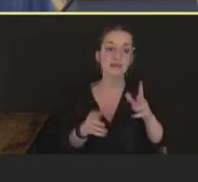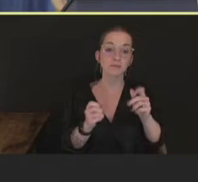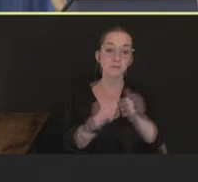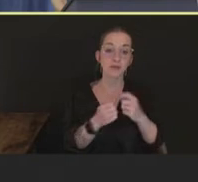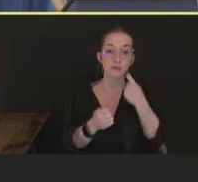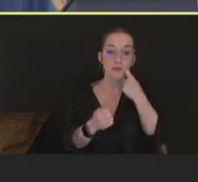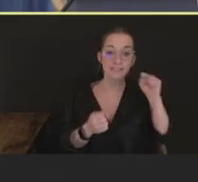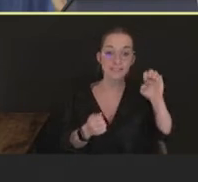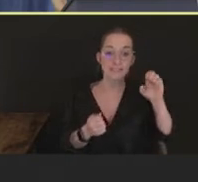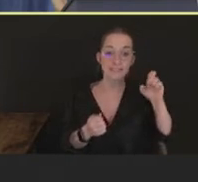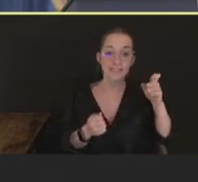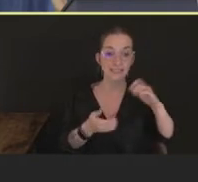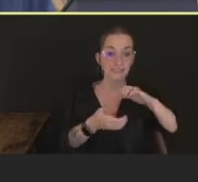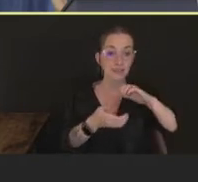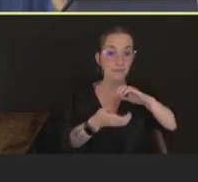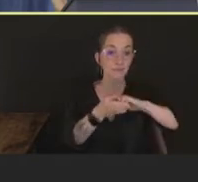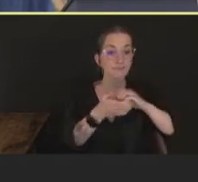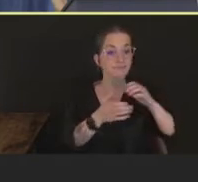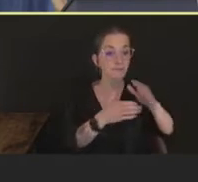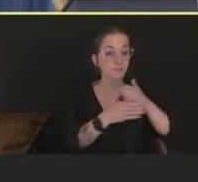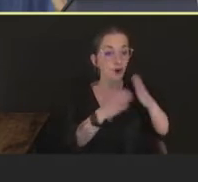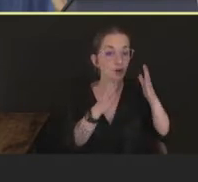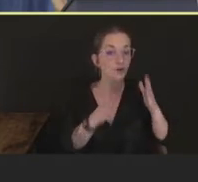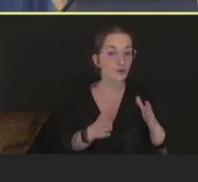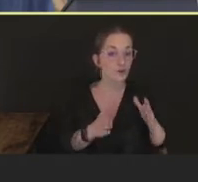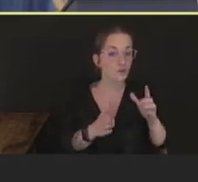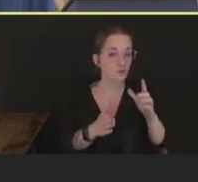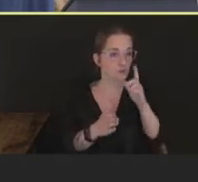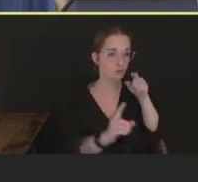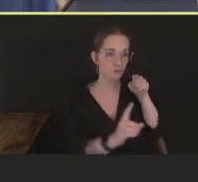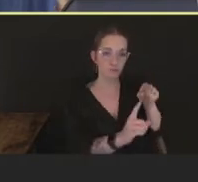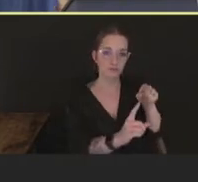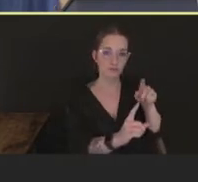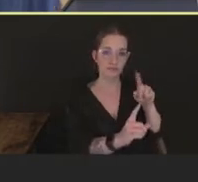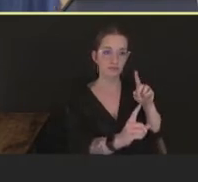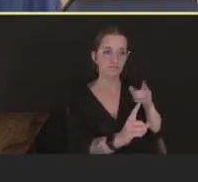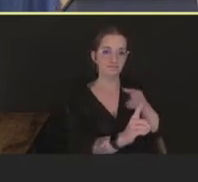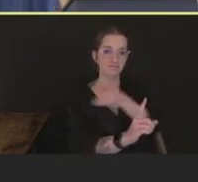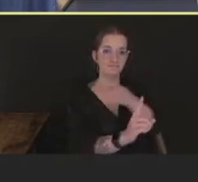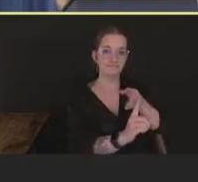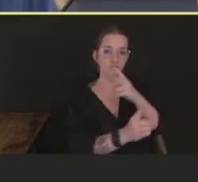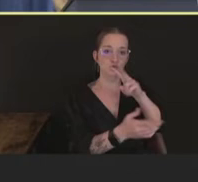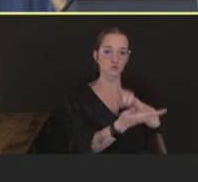past 14 days who were diagnosed with monkeypox. So again, relying on someone coming forward,